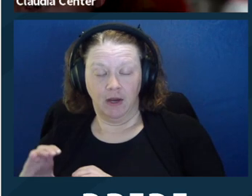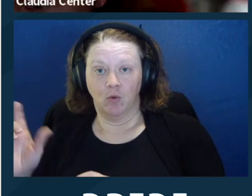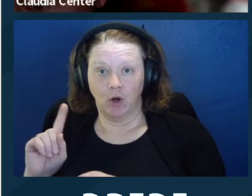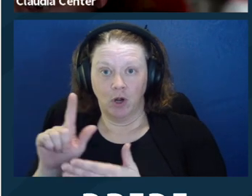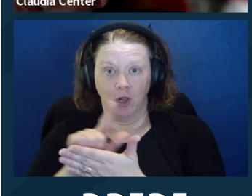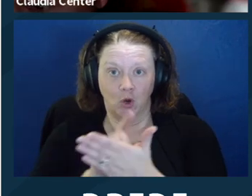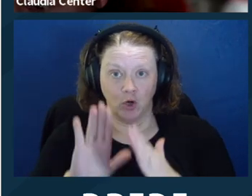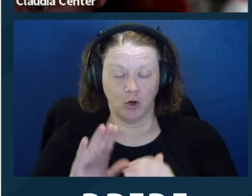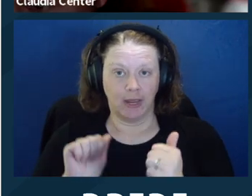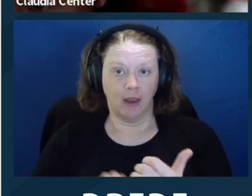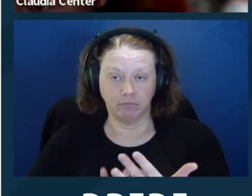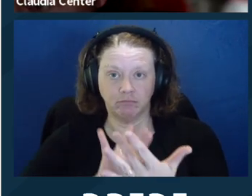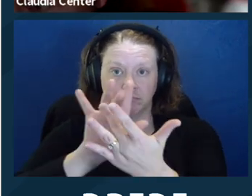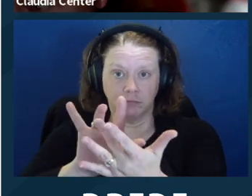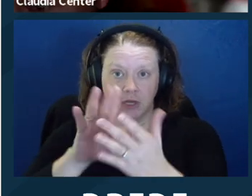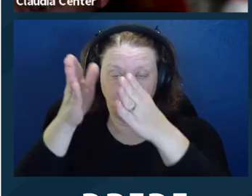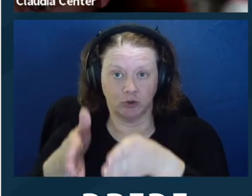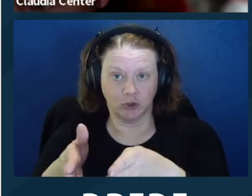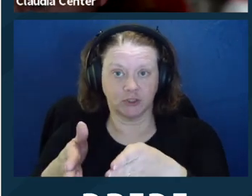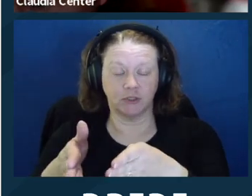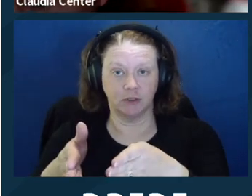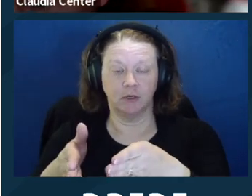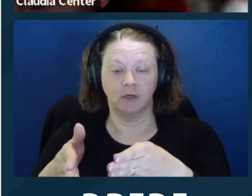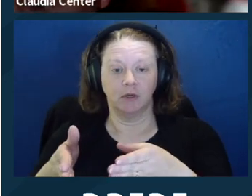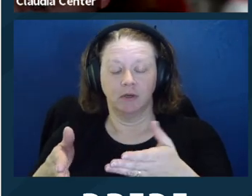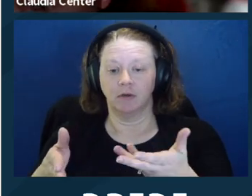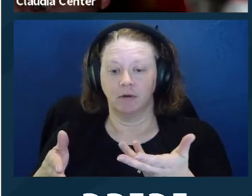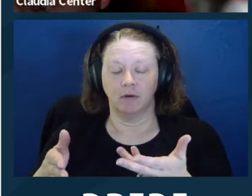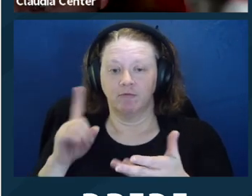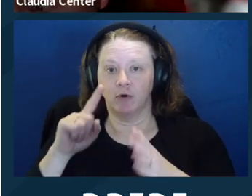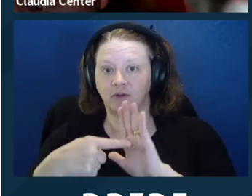client where an attorney can reach out to a third party to obtain support for a client